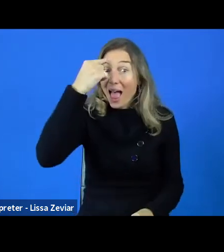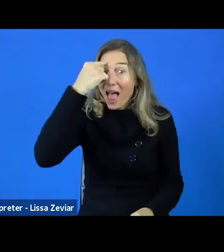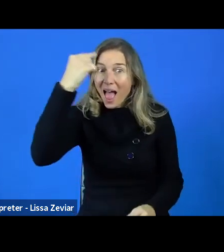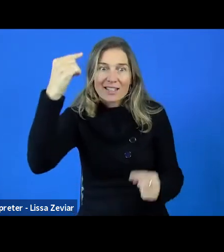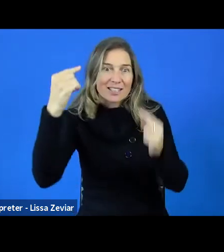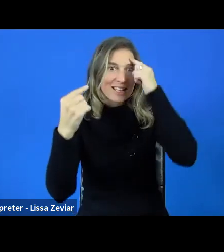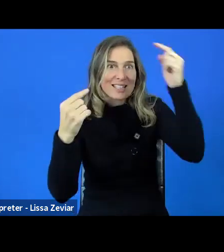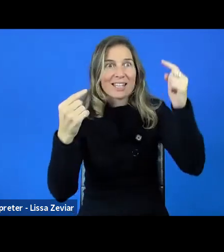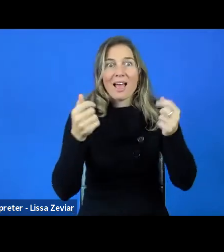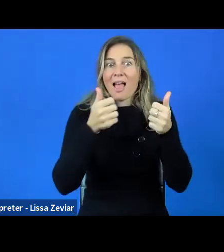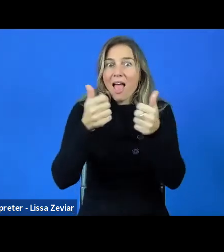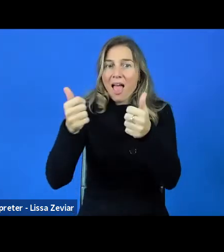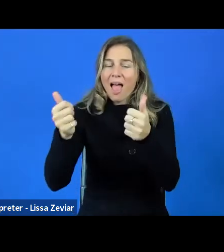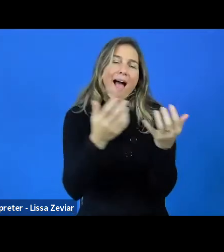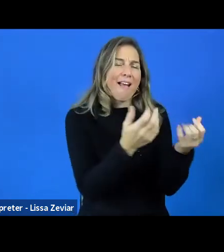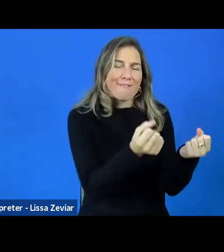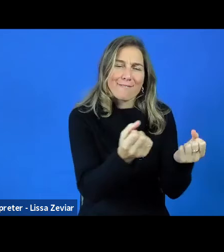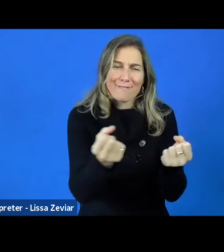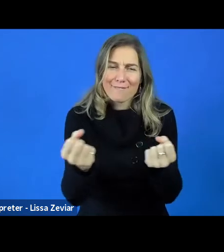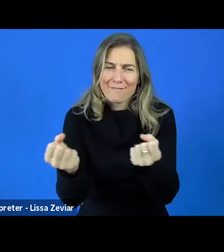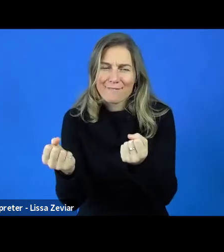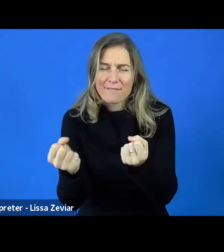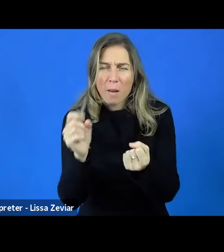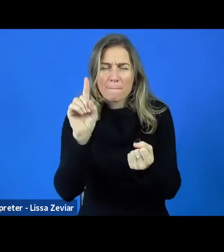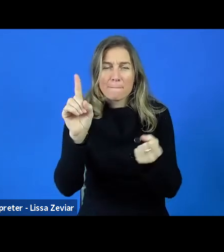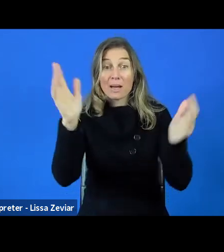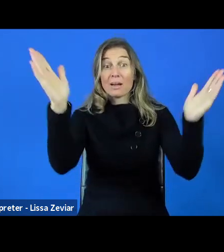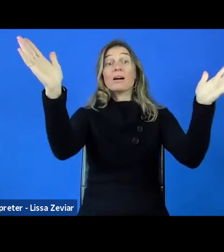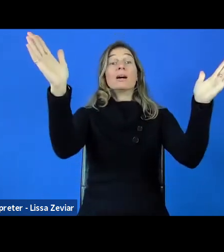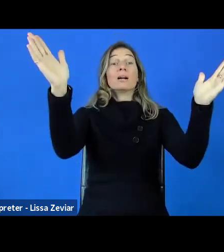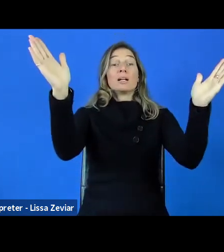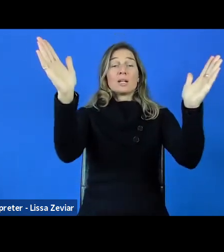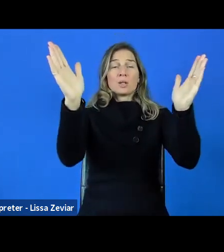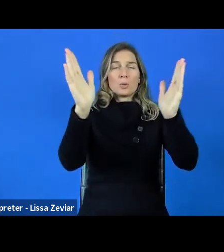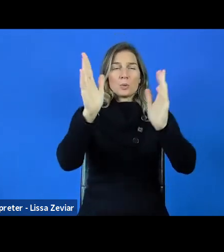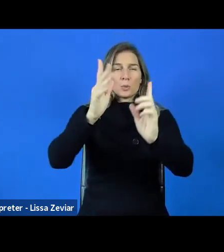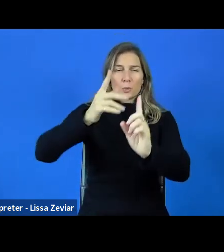The problem is to choose the idea that people would pay for it.